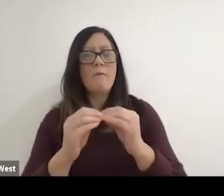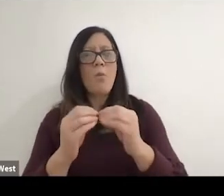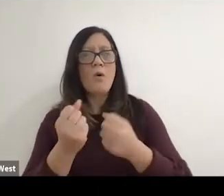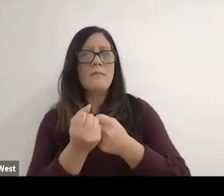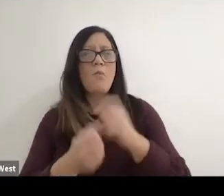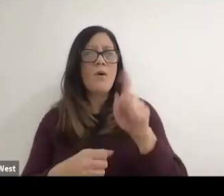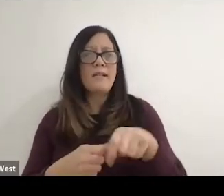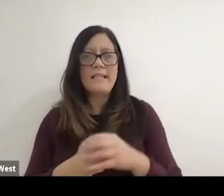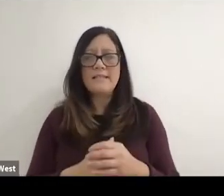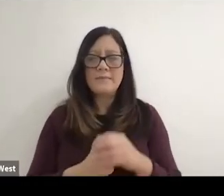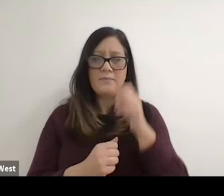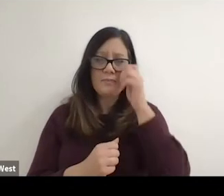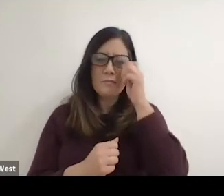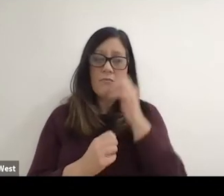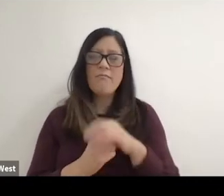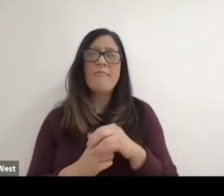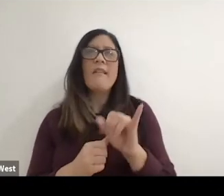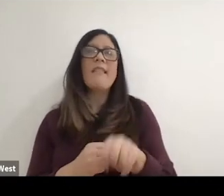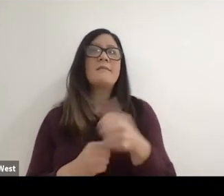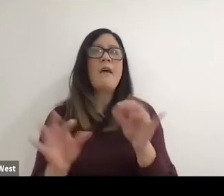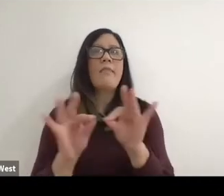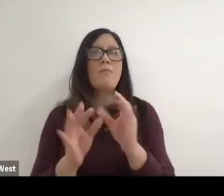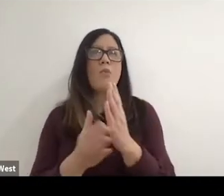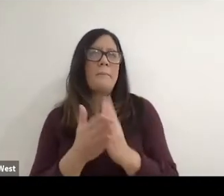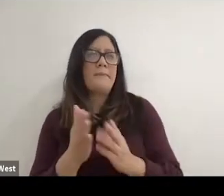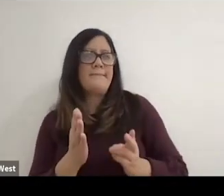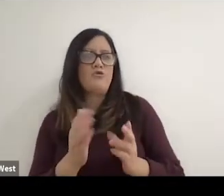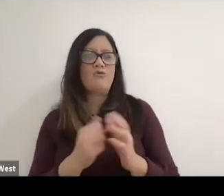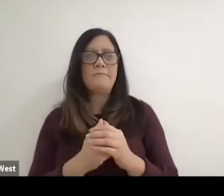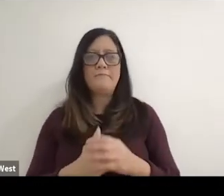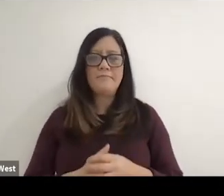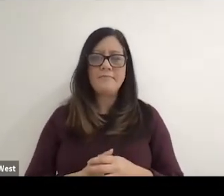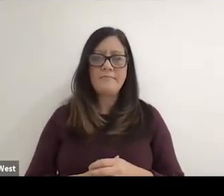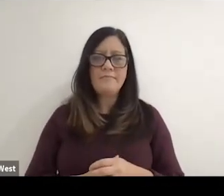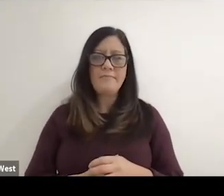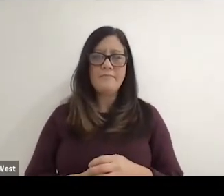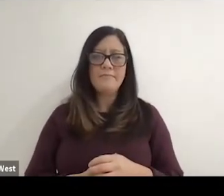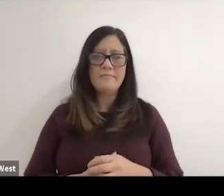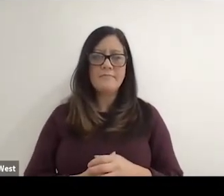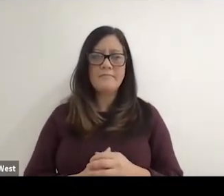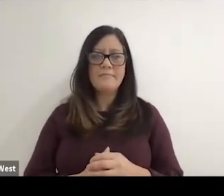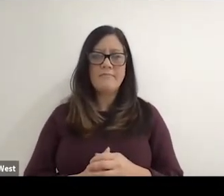trackside, and so I think that that's another really important piece of that history.